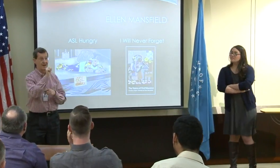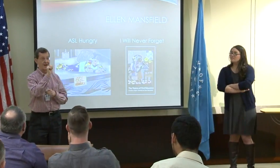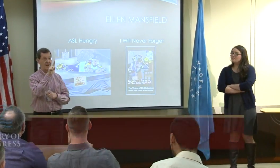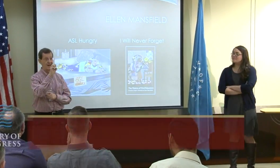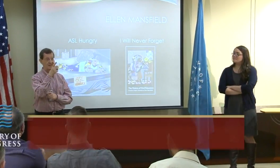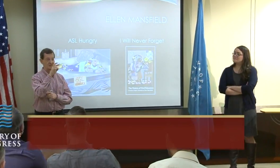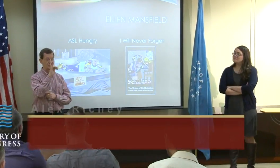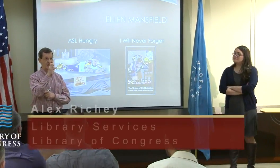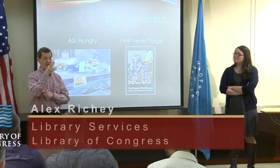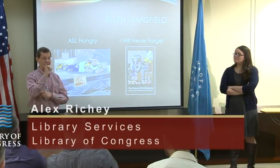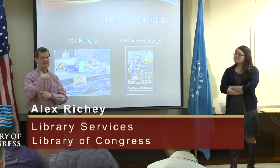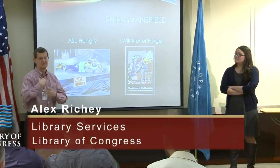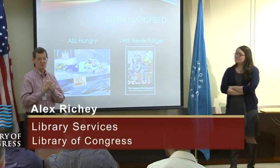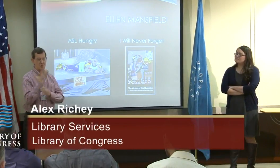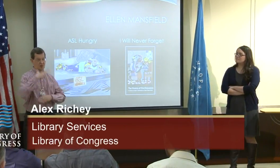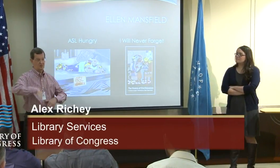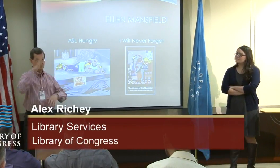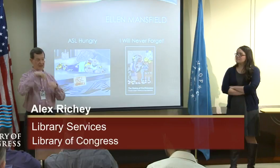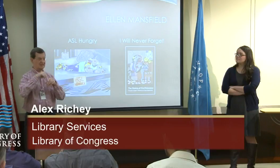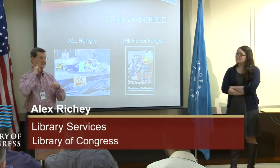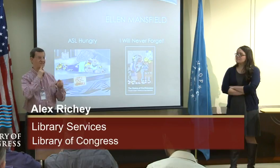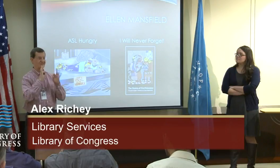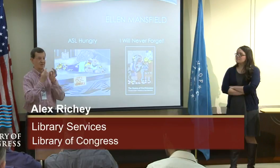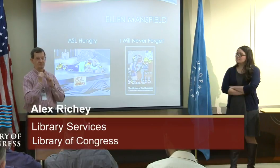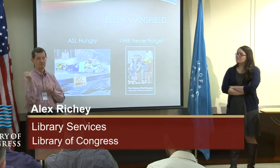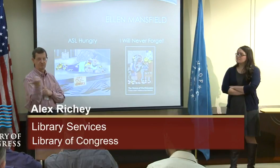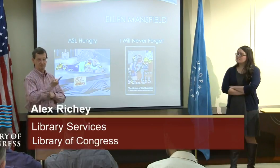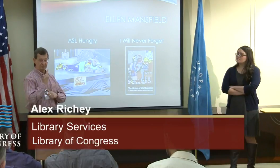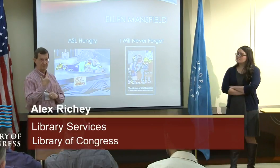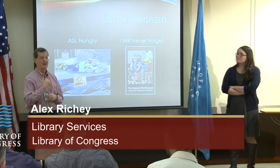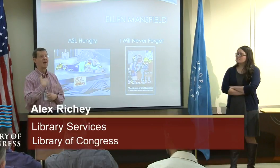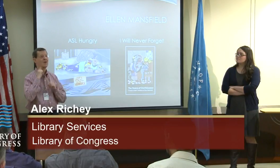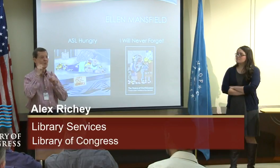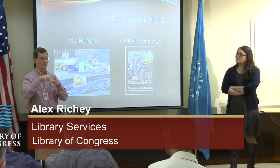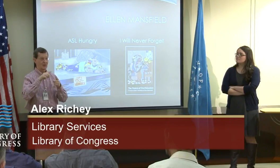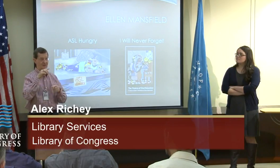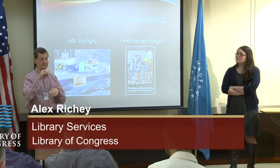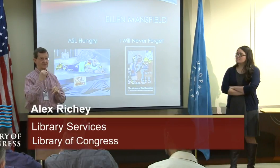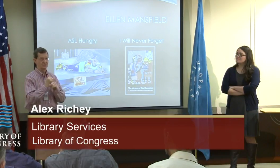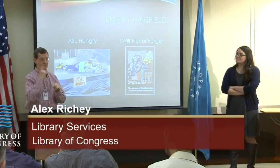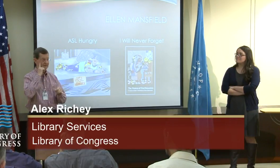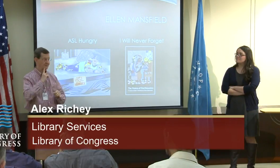Hello, everybody. I'm Alex Richey, and I was born and raised in a deaf family.